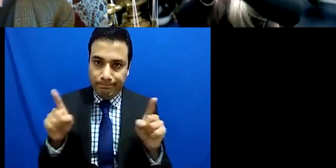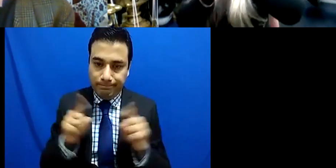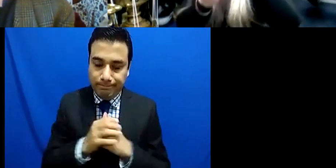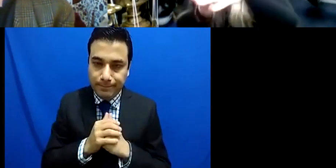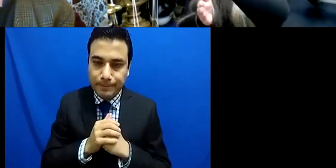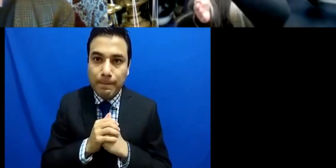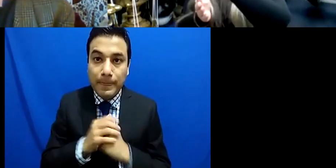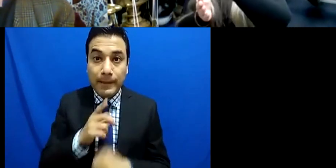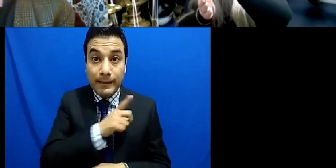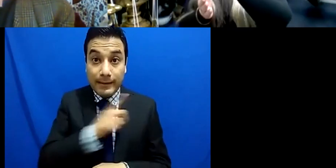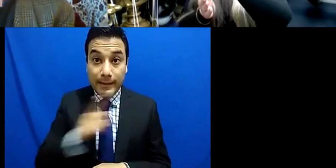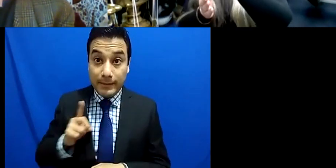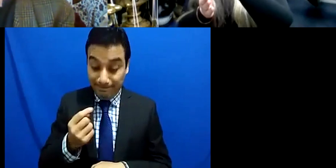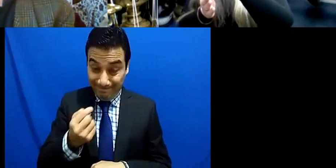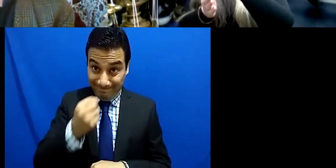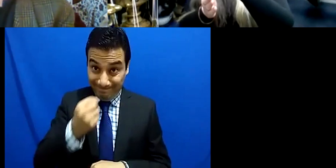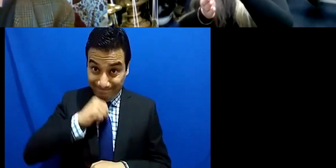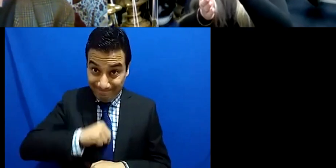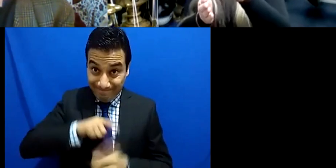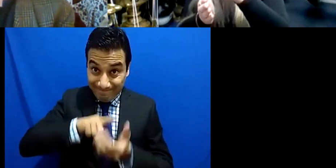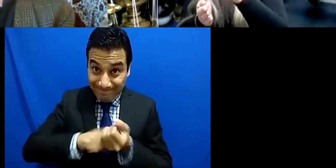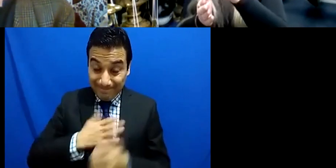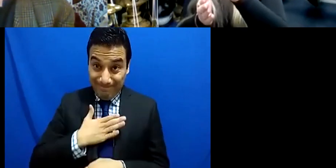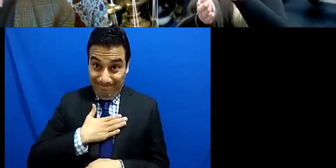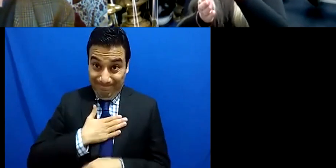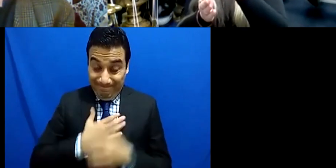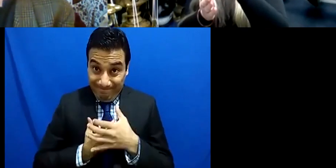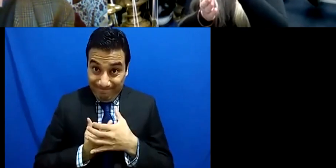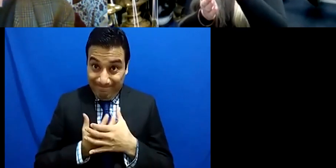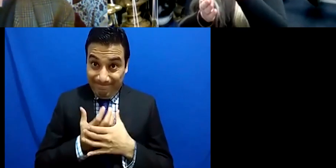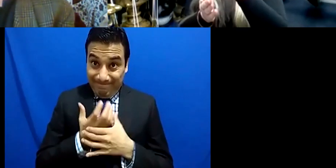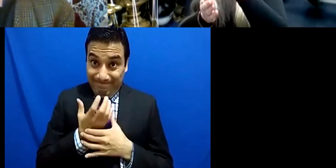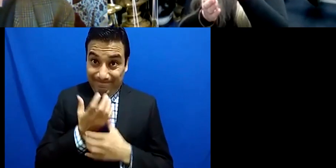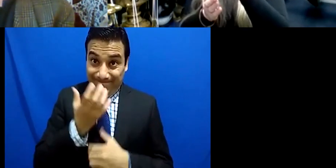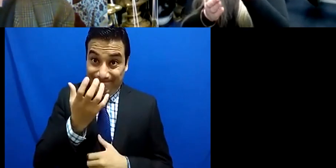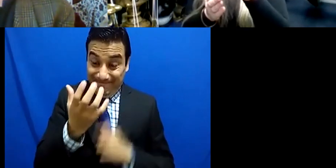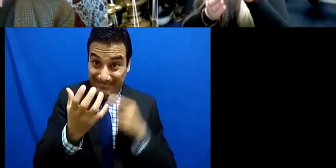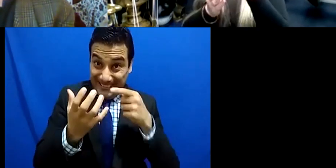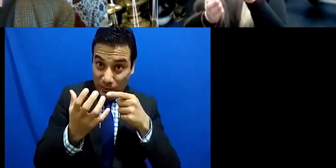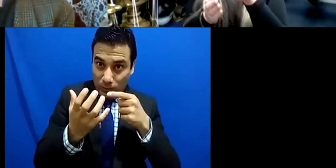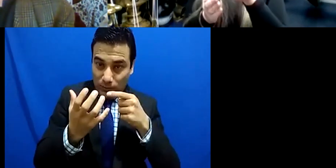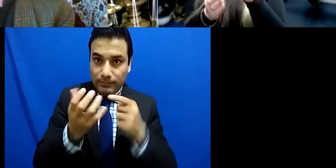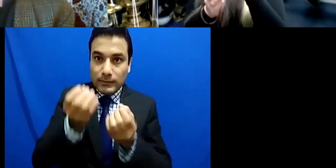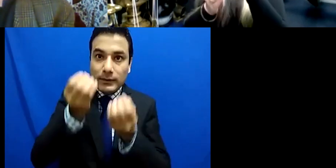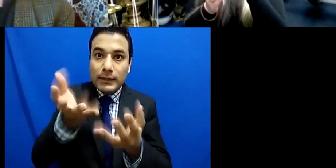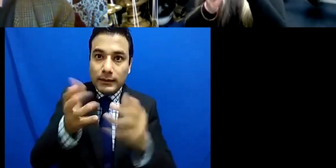and then to the audience so there's no way I could survive as a musician if I was constantly looking